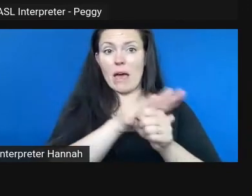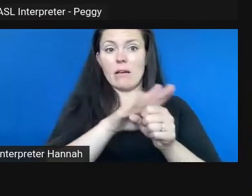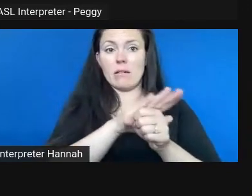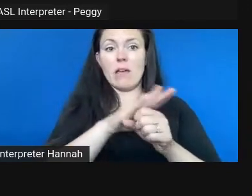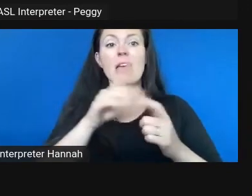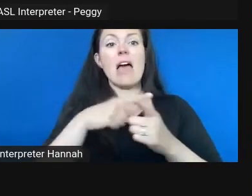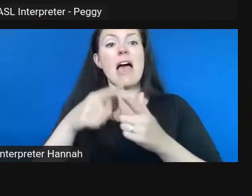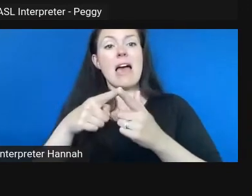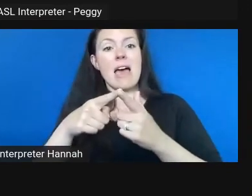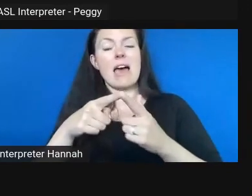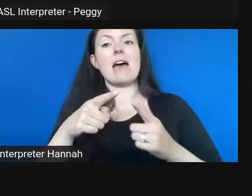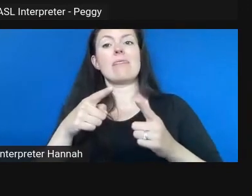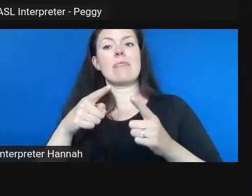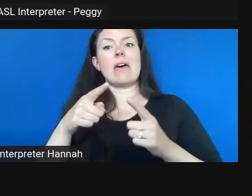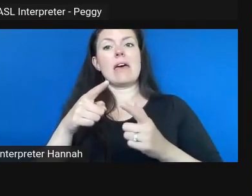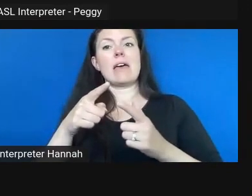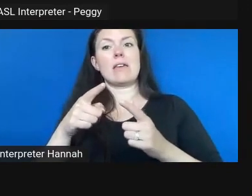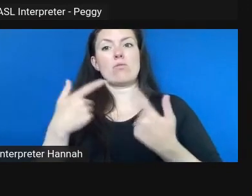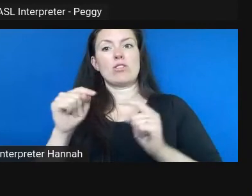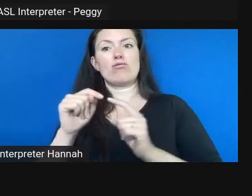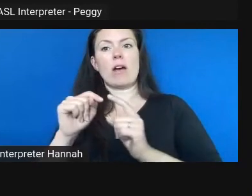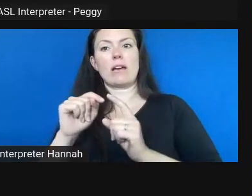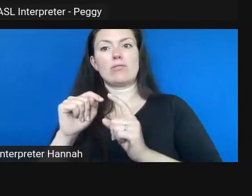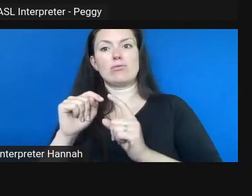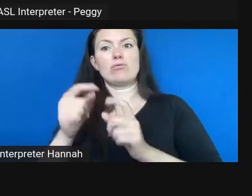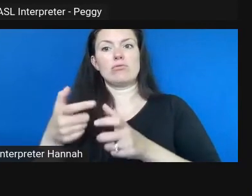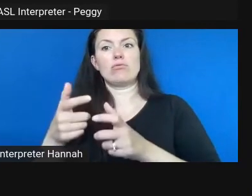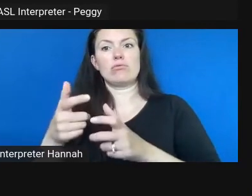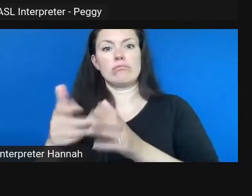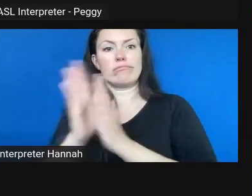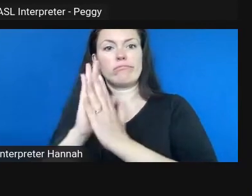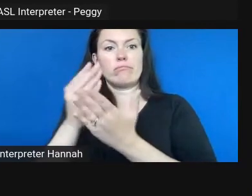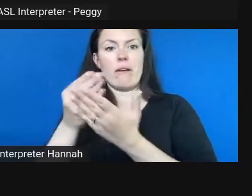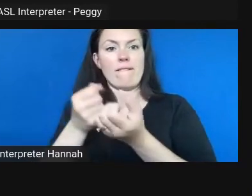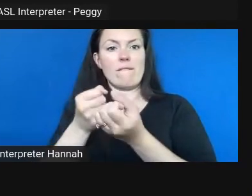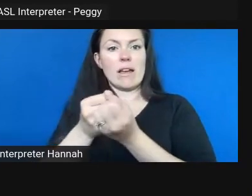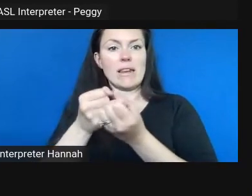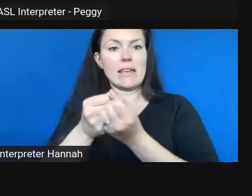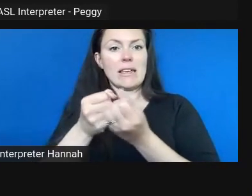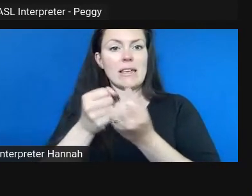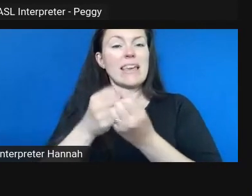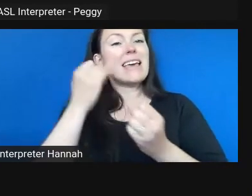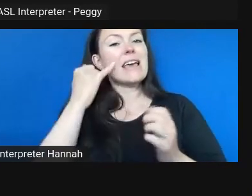Once you have this inspirational idea that has some shape to it that doesn't require a ton of funding to